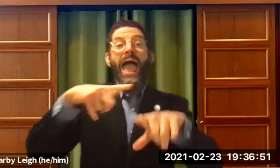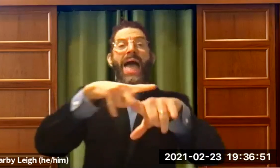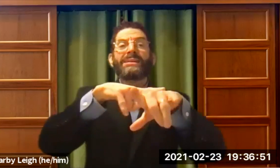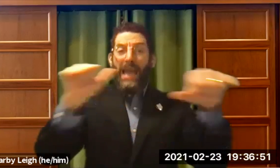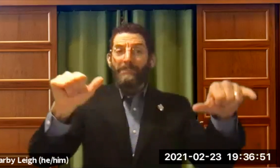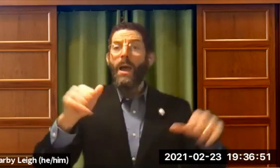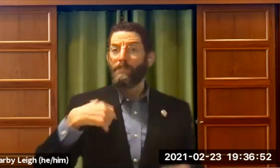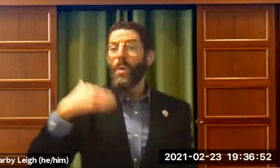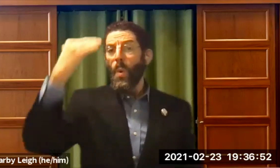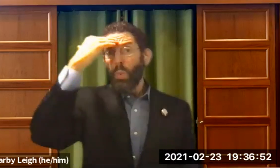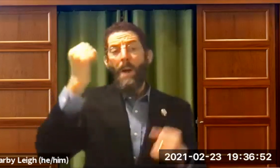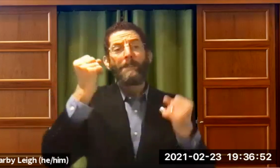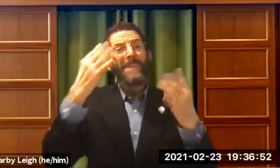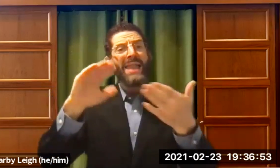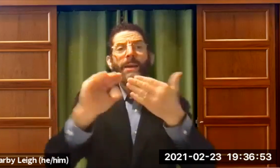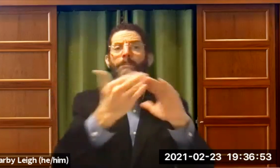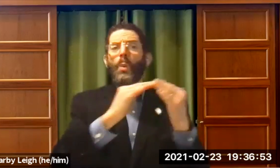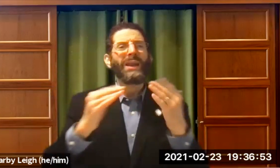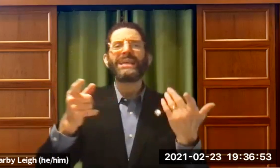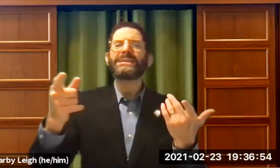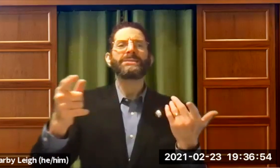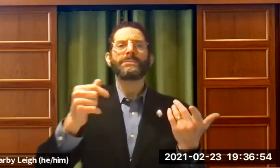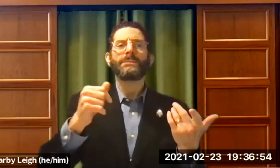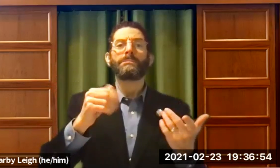month where I'm important. But at the same time, I know that in